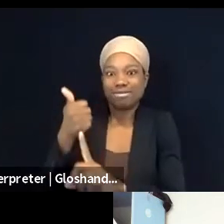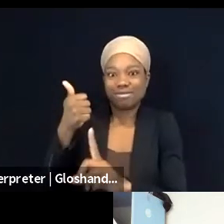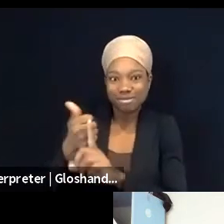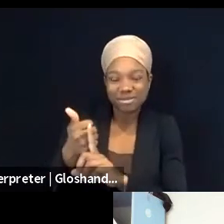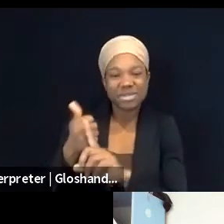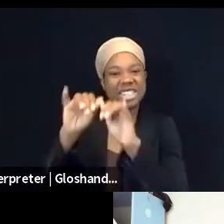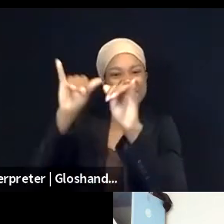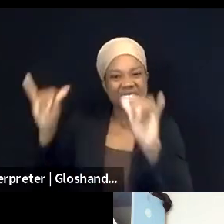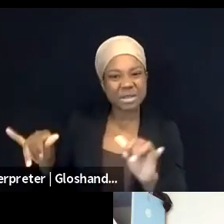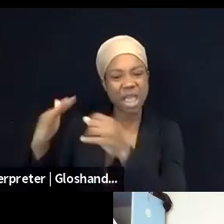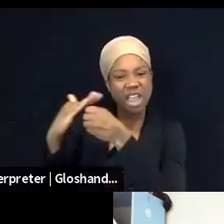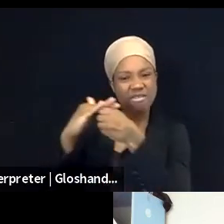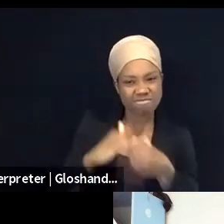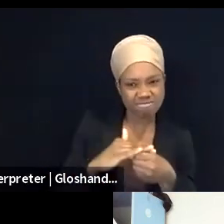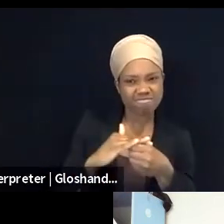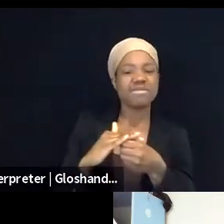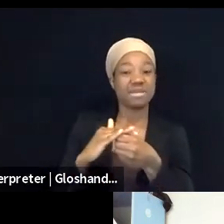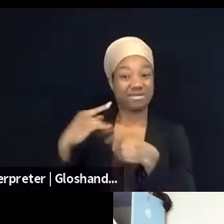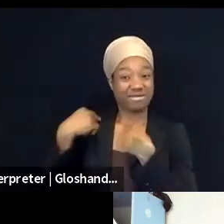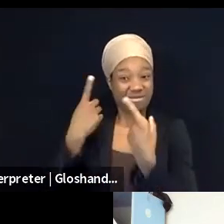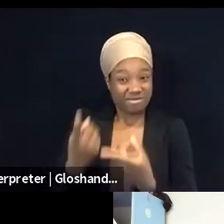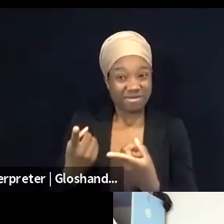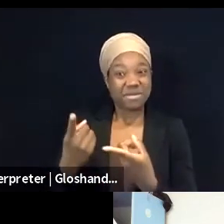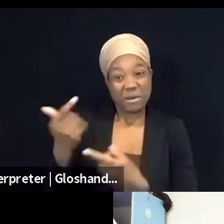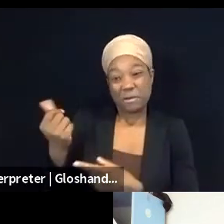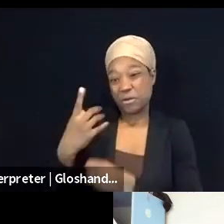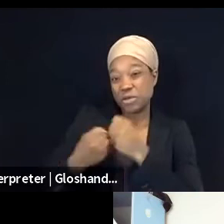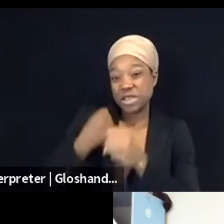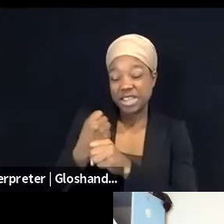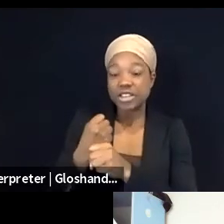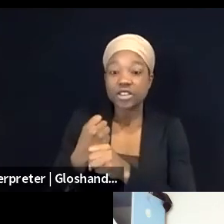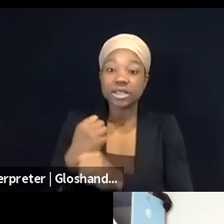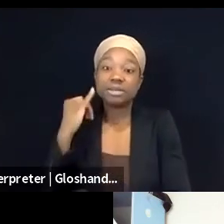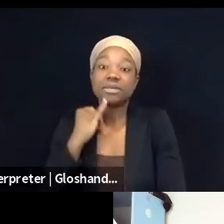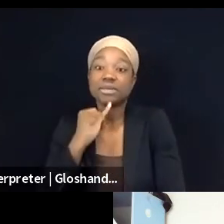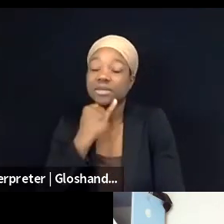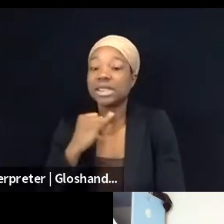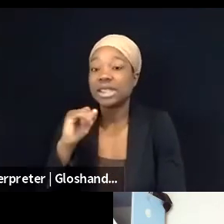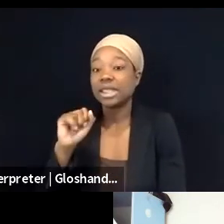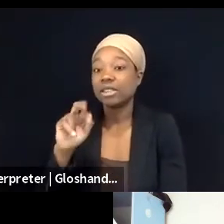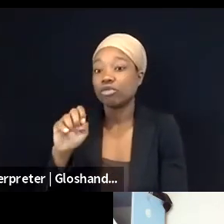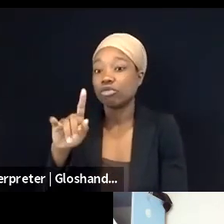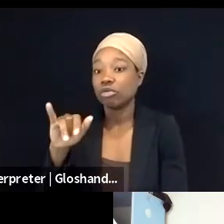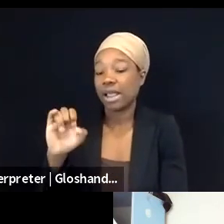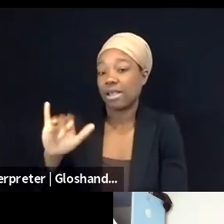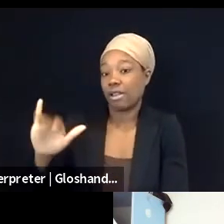and the Israeli government has been using different tactics and strategies to implement this.